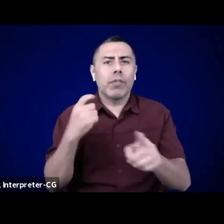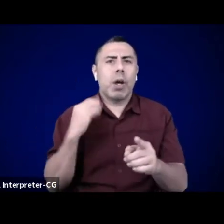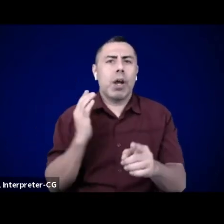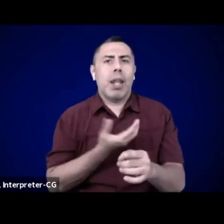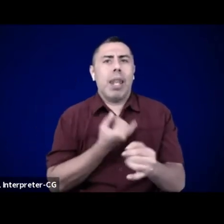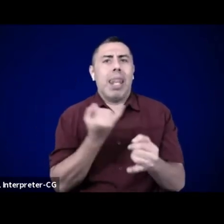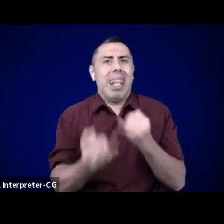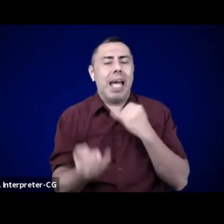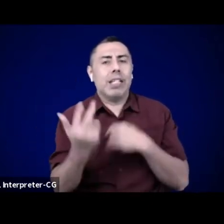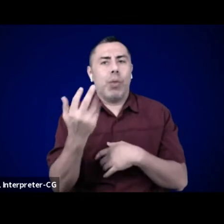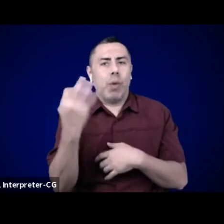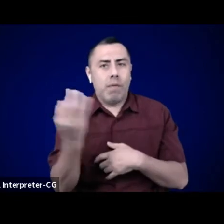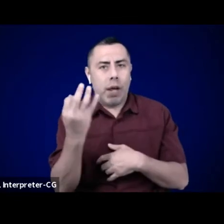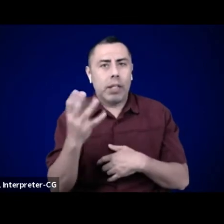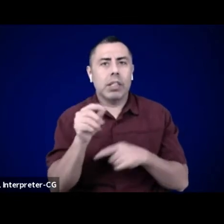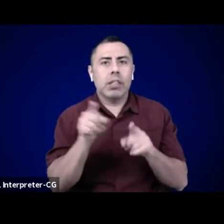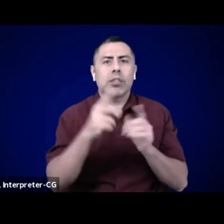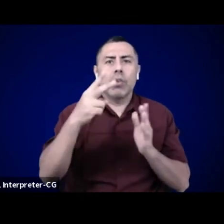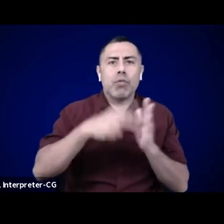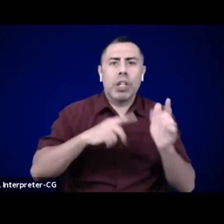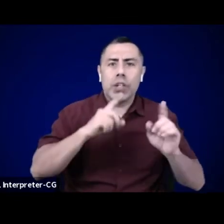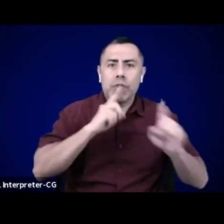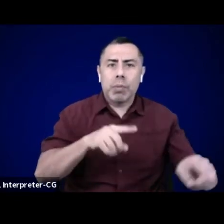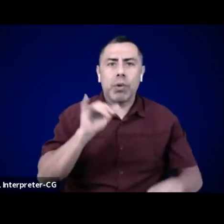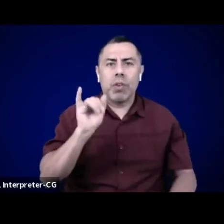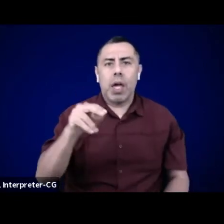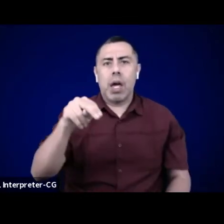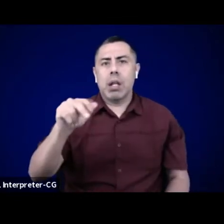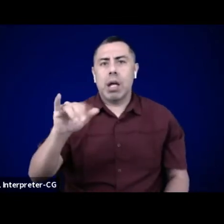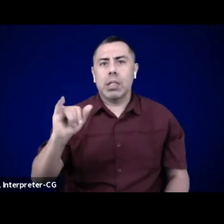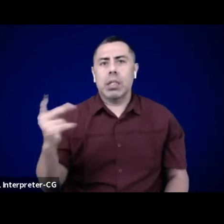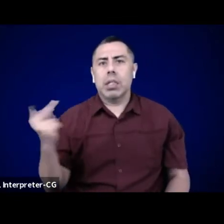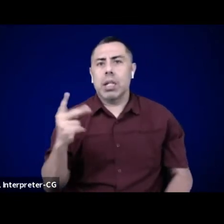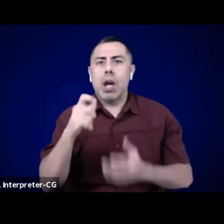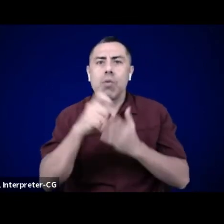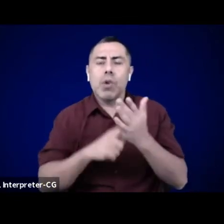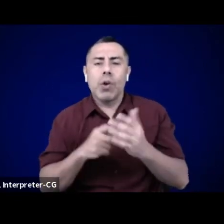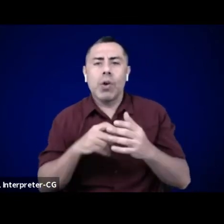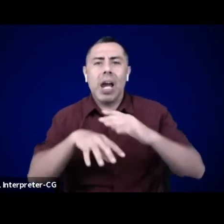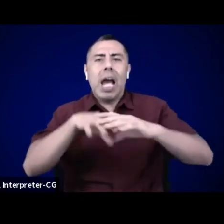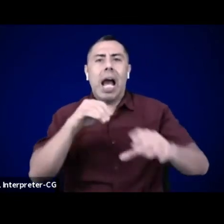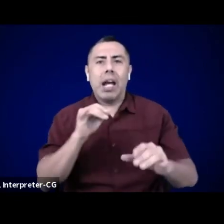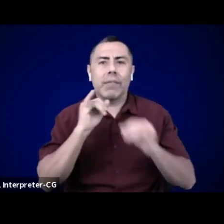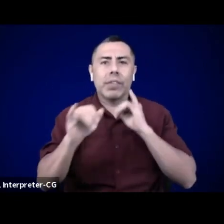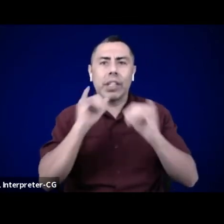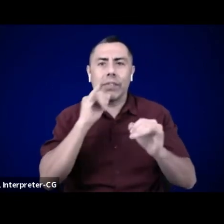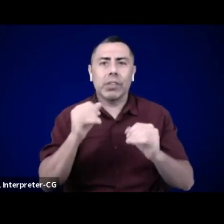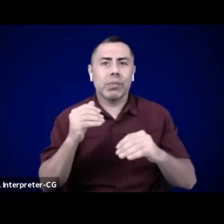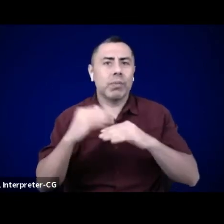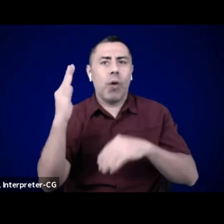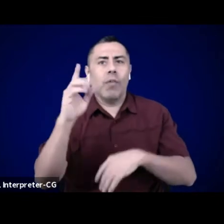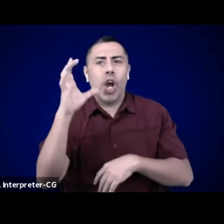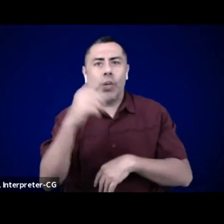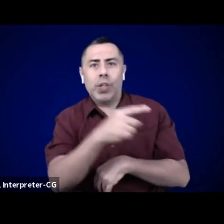Many of you who are here active in the chat right now, making culture in the solidarity economy.